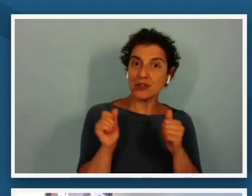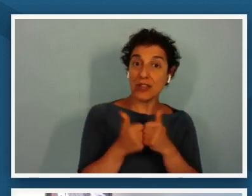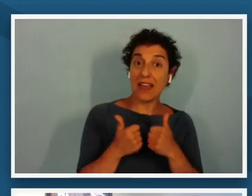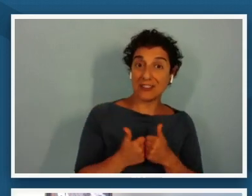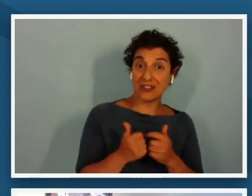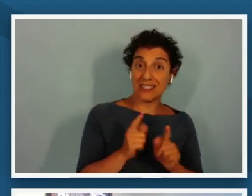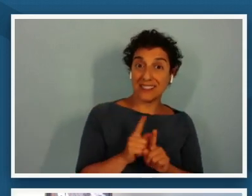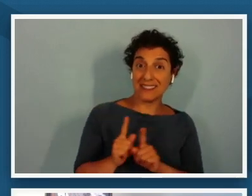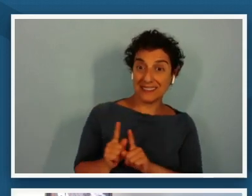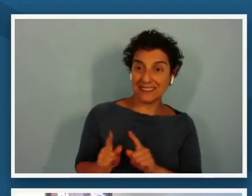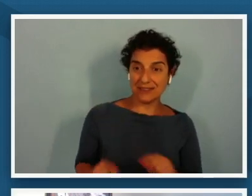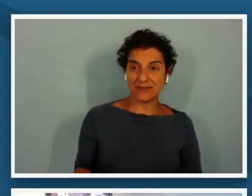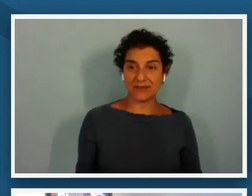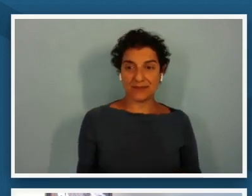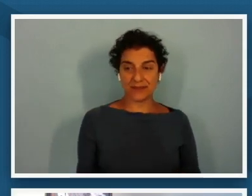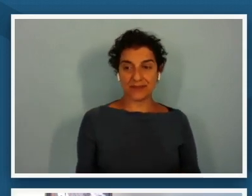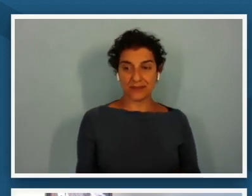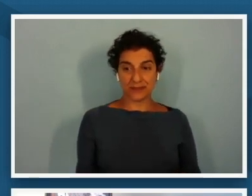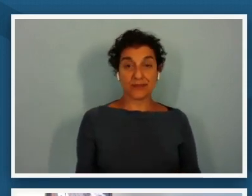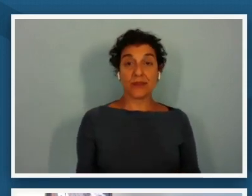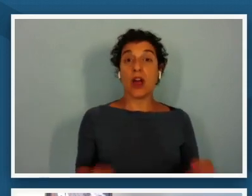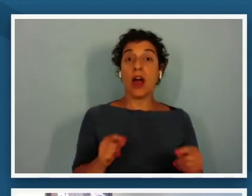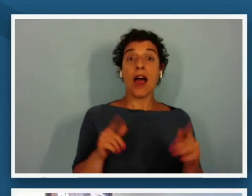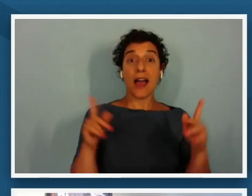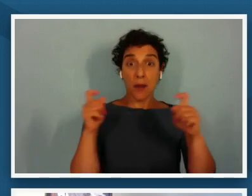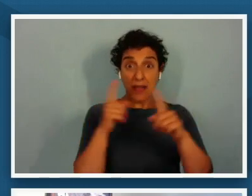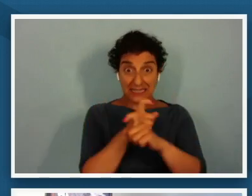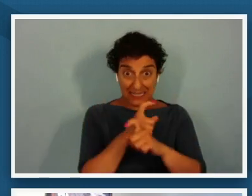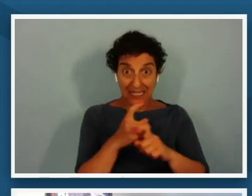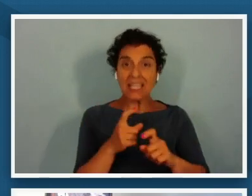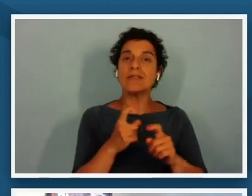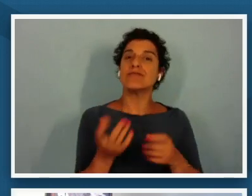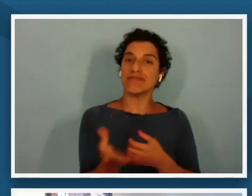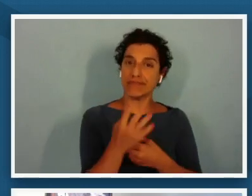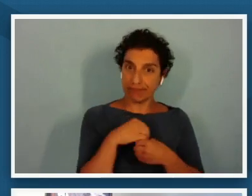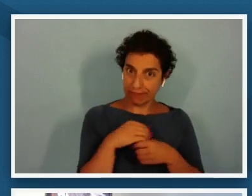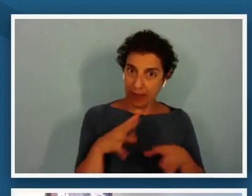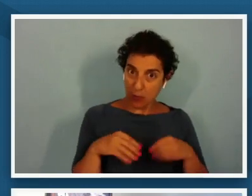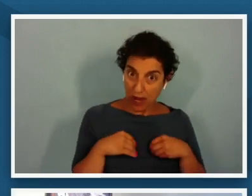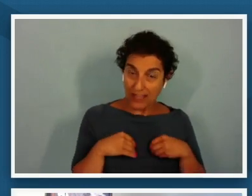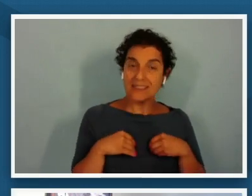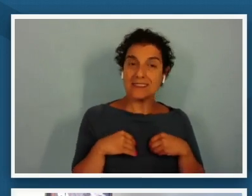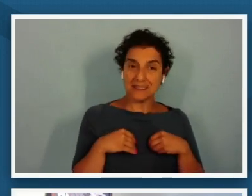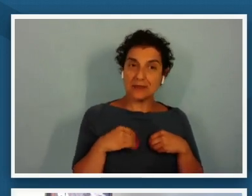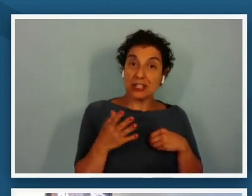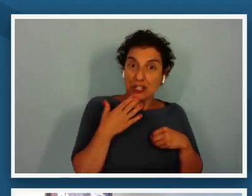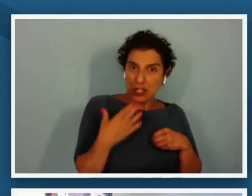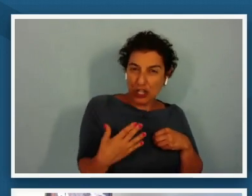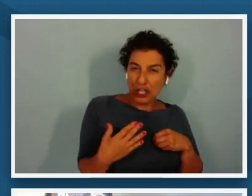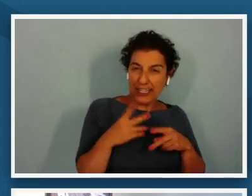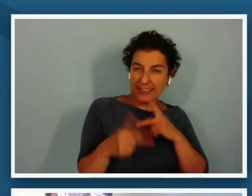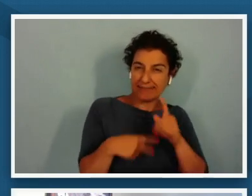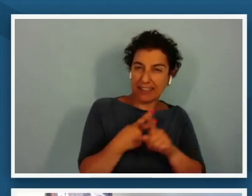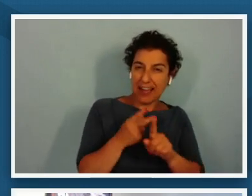um we embraced complexity a lot of complexity but good good complexity